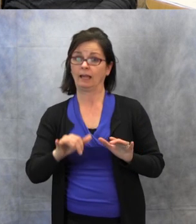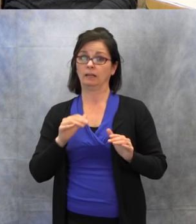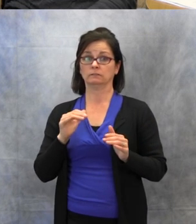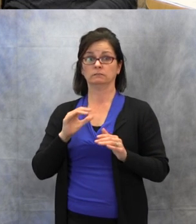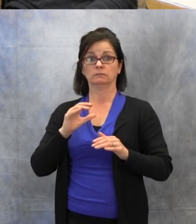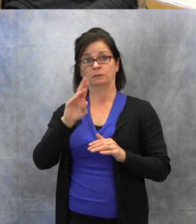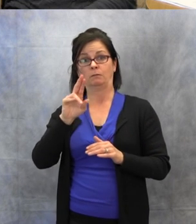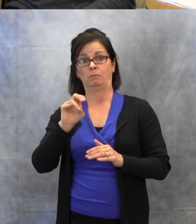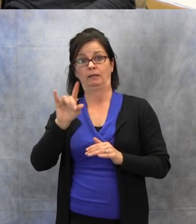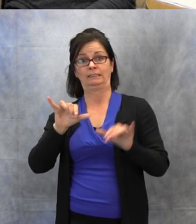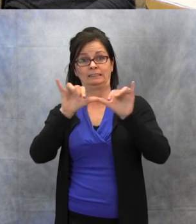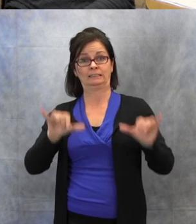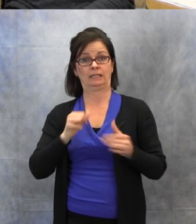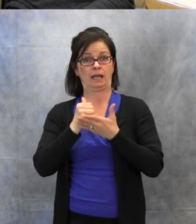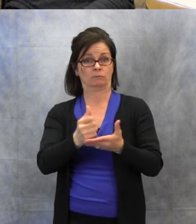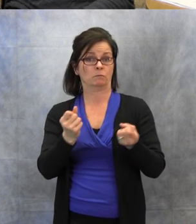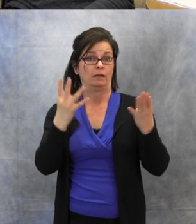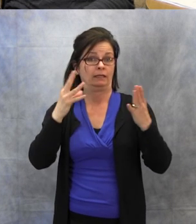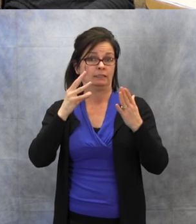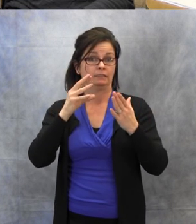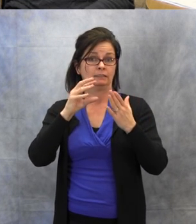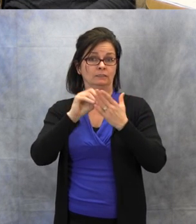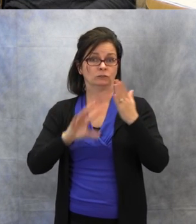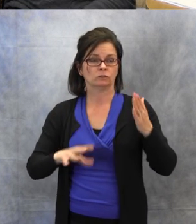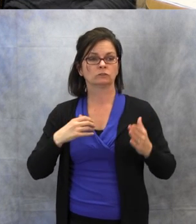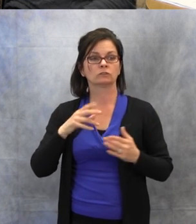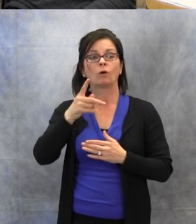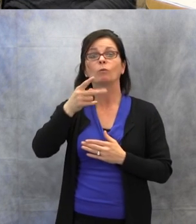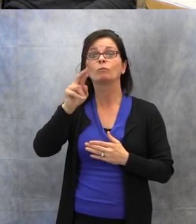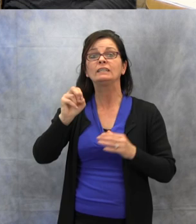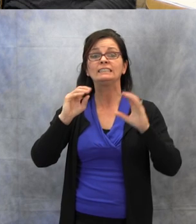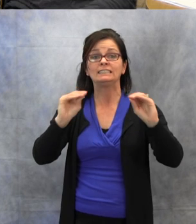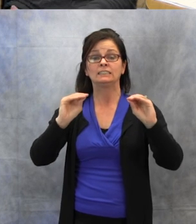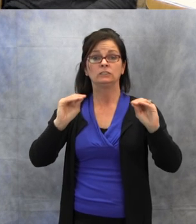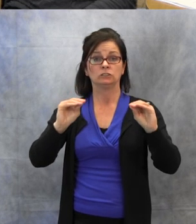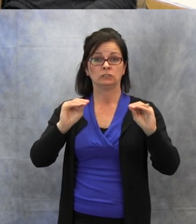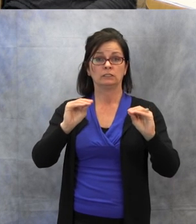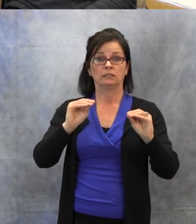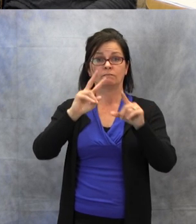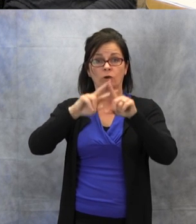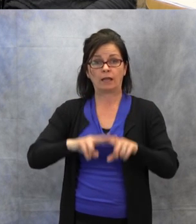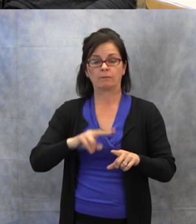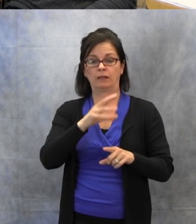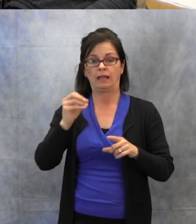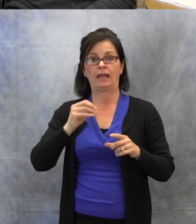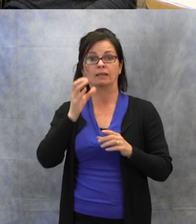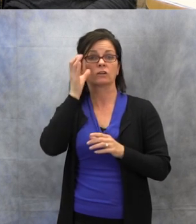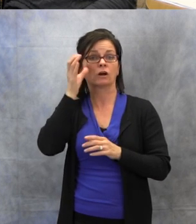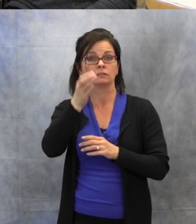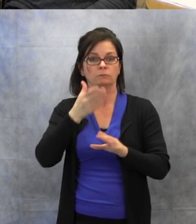Also, pre-teaching vocabulary and concepts before you actually get into the lesson is great,